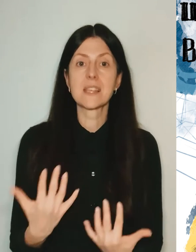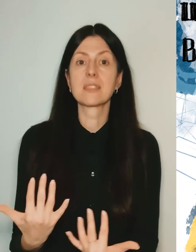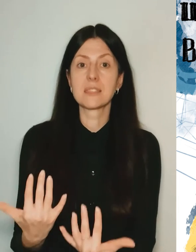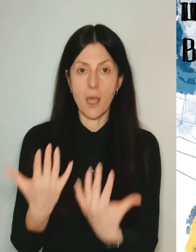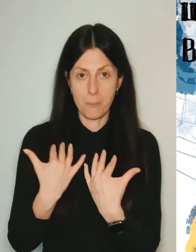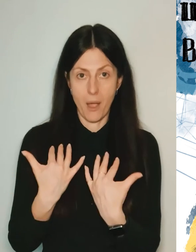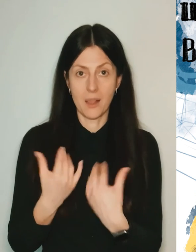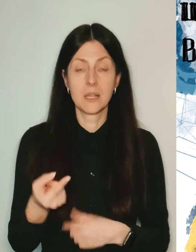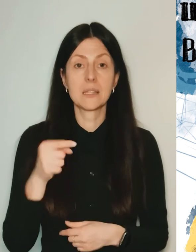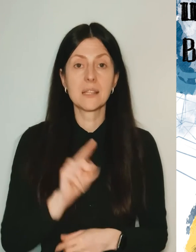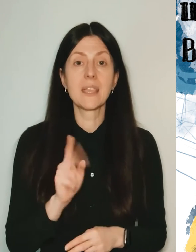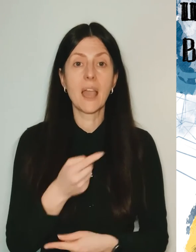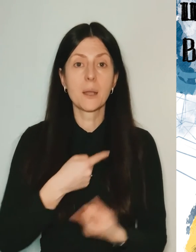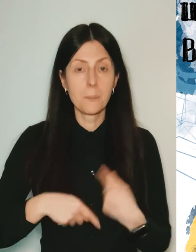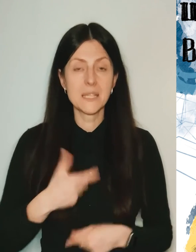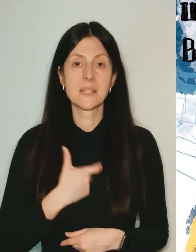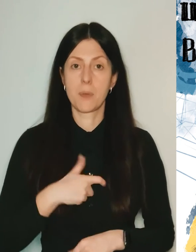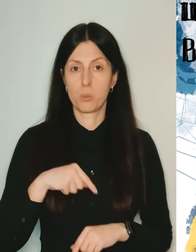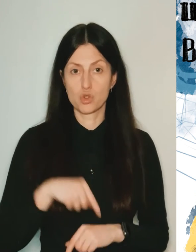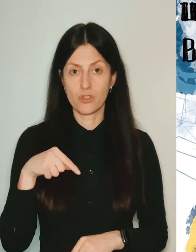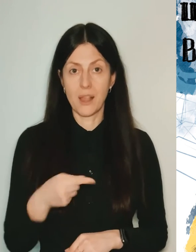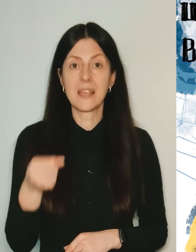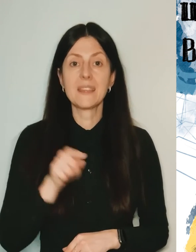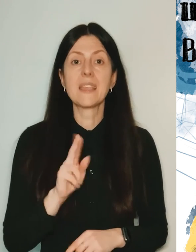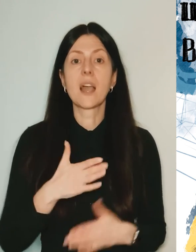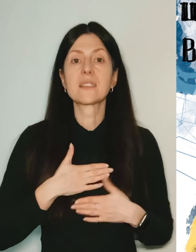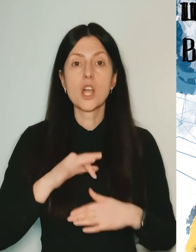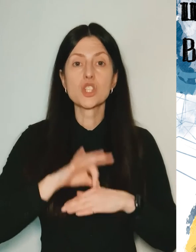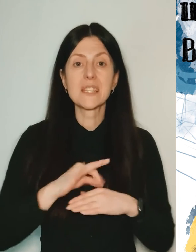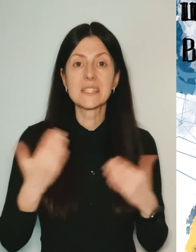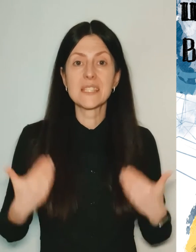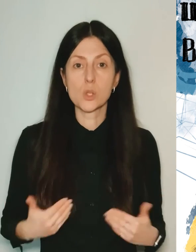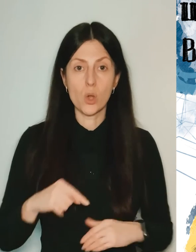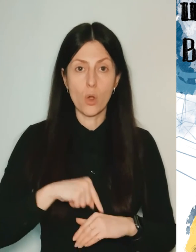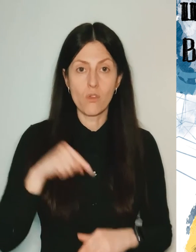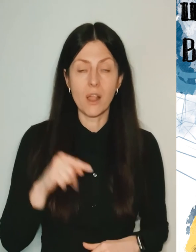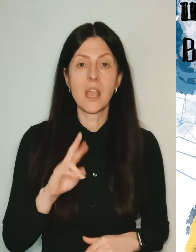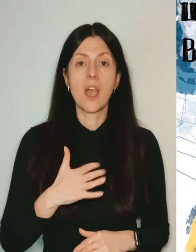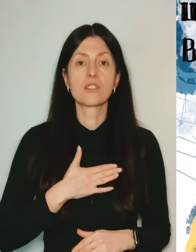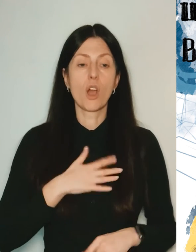how we felt, how our body reacted, how our relatives reacted.